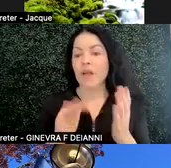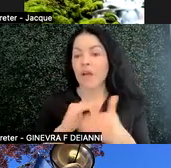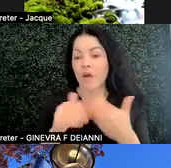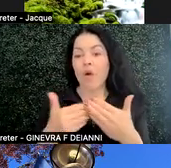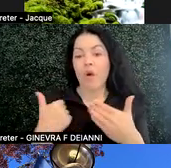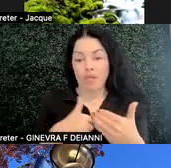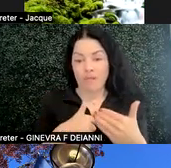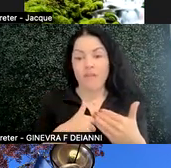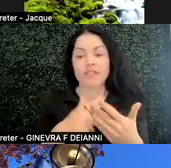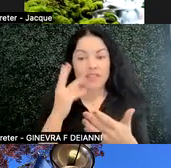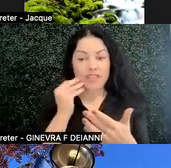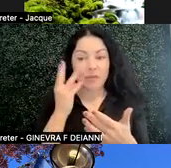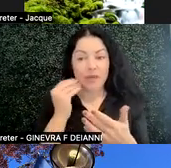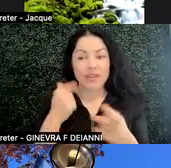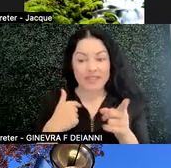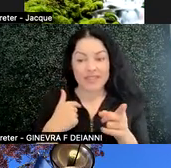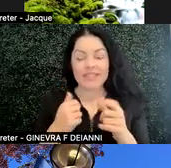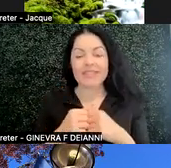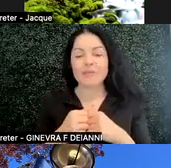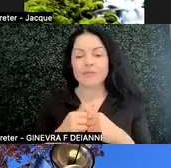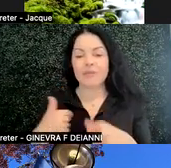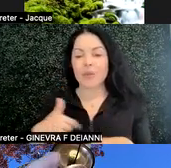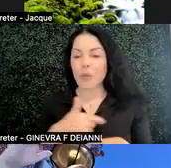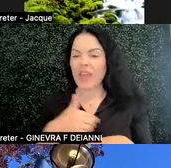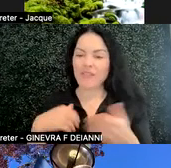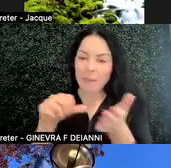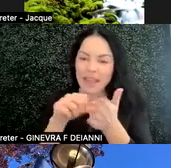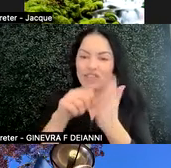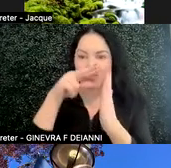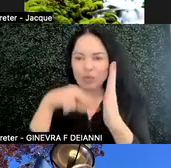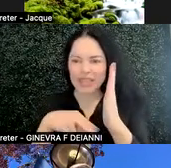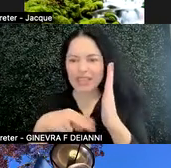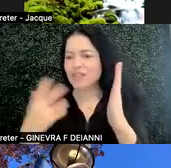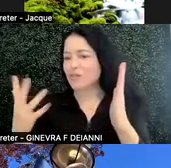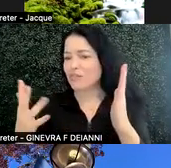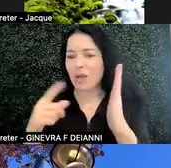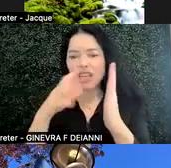where we have had a page to read that is just a page, a wall of text.